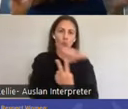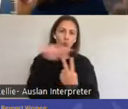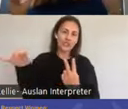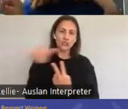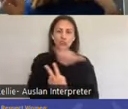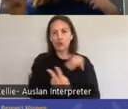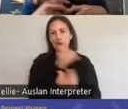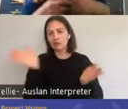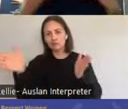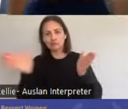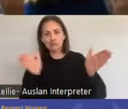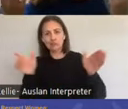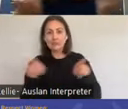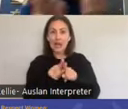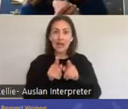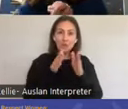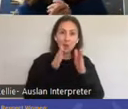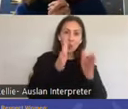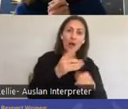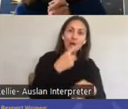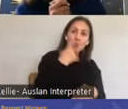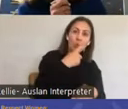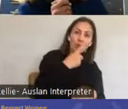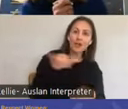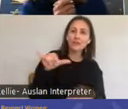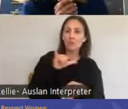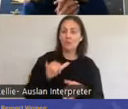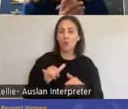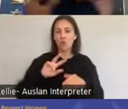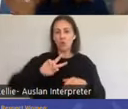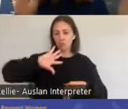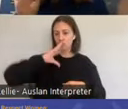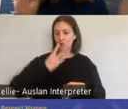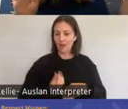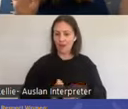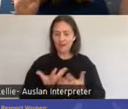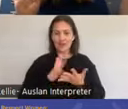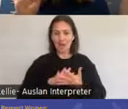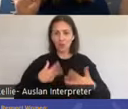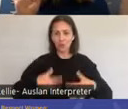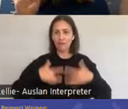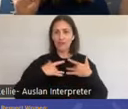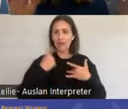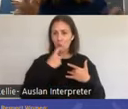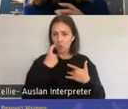orgasms differently in different bodies? They basically got 300 people in in a study